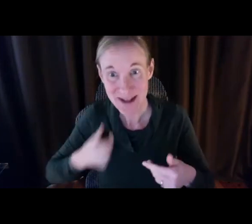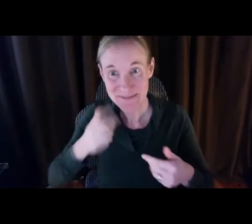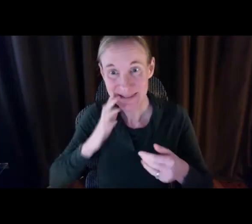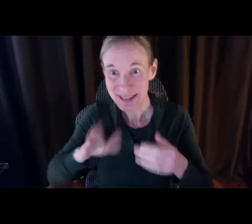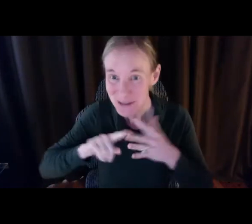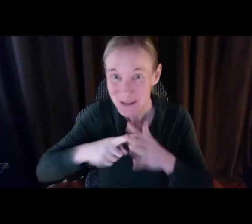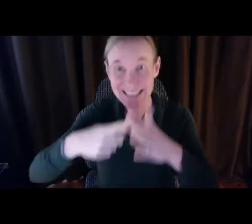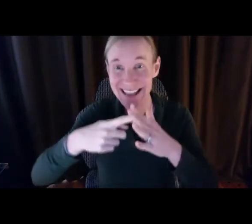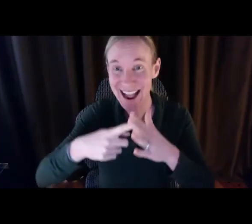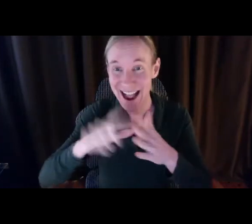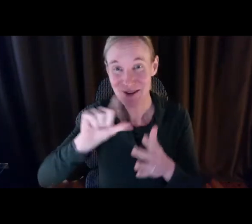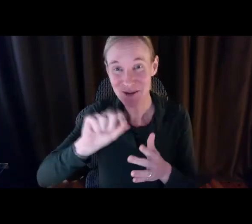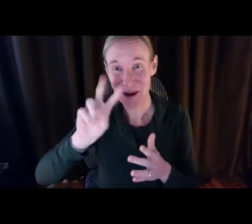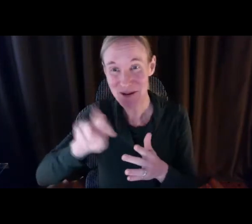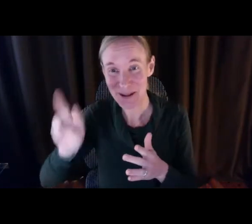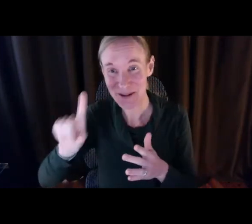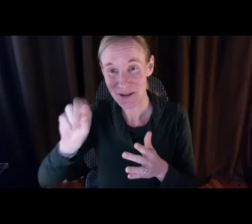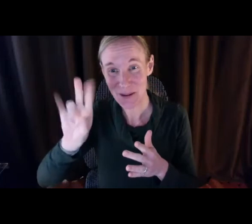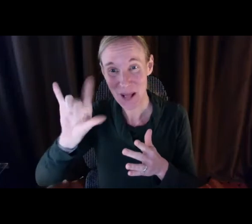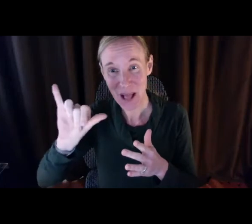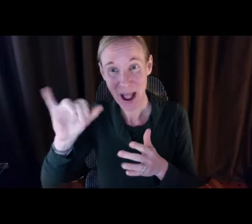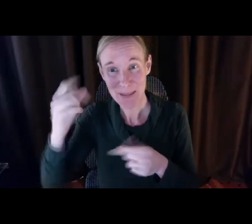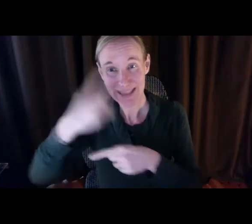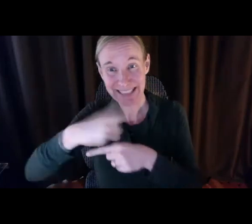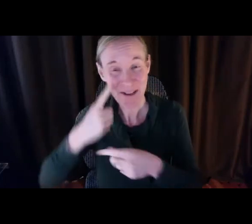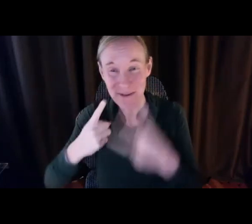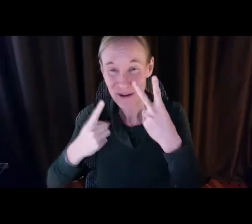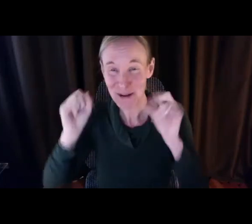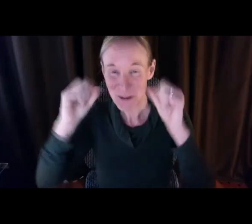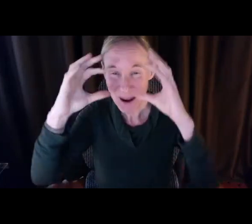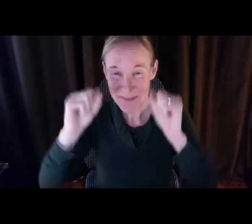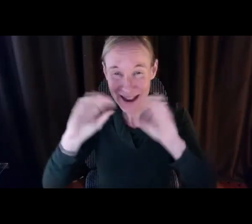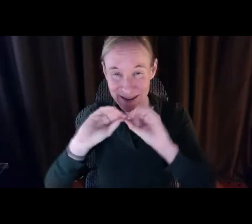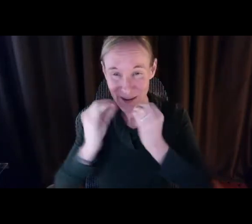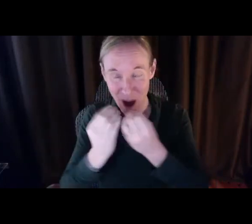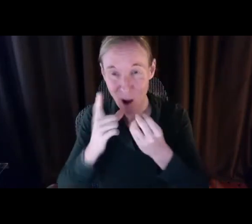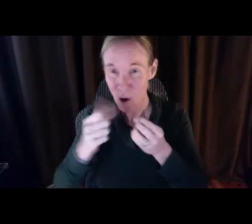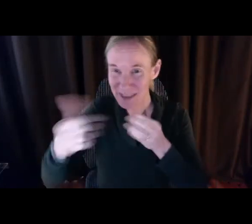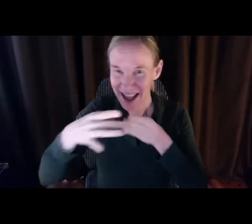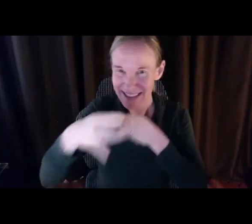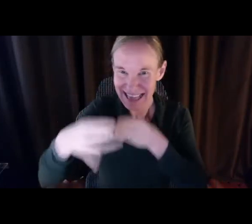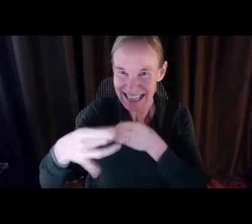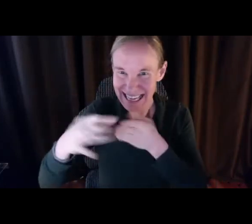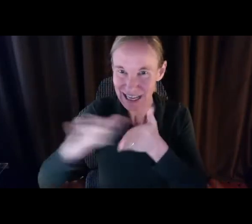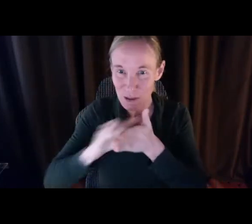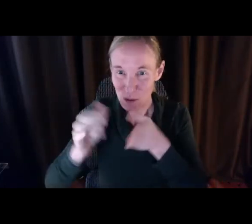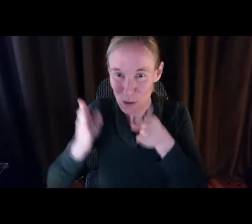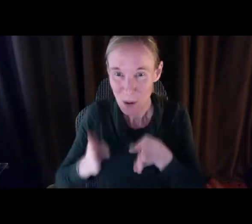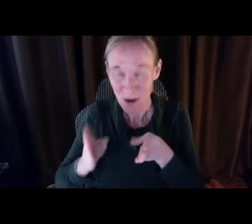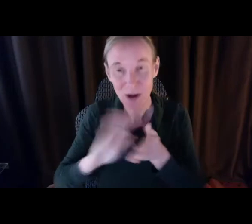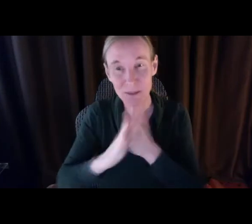» Hi, I'm senator Rachel May. It is an honor to be invited to kick off 2022 lobby day for